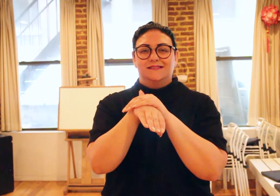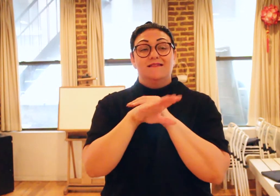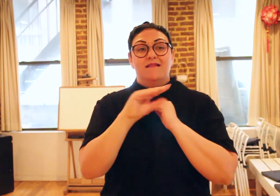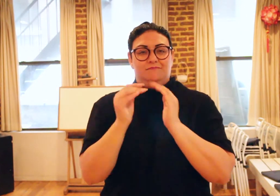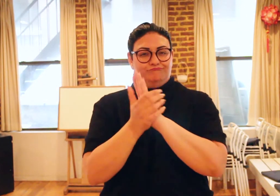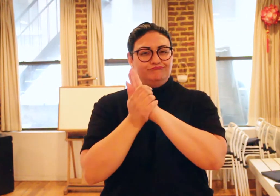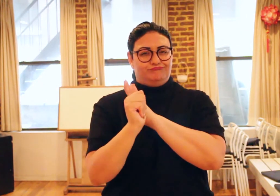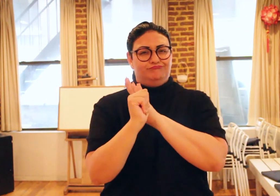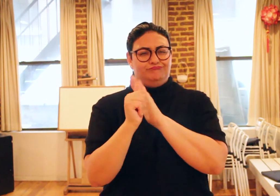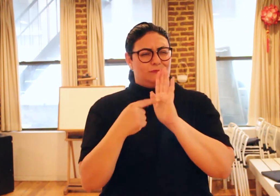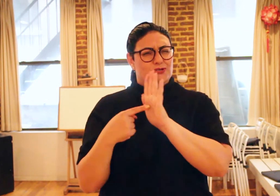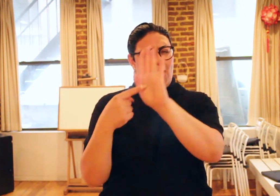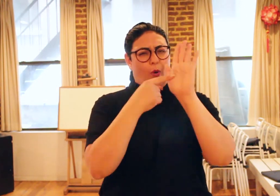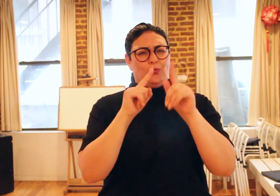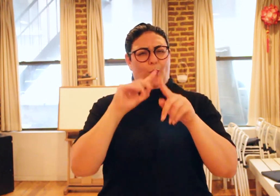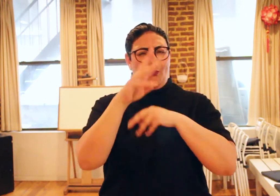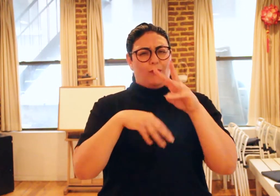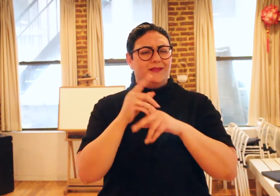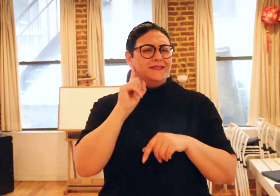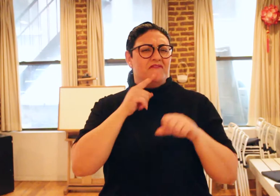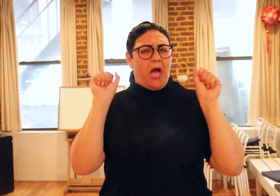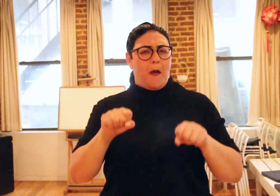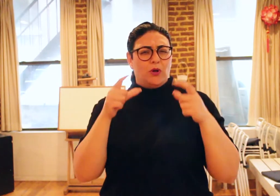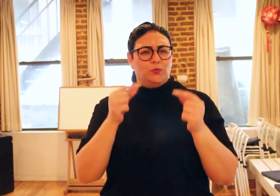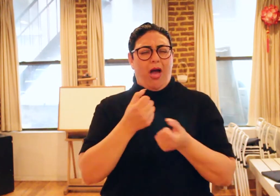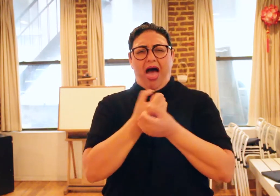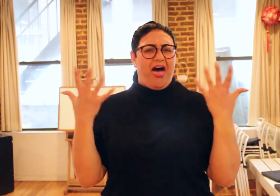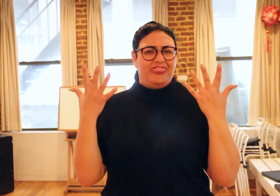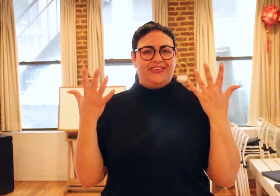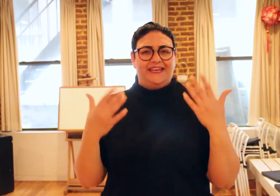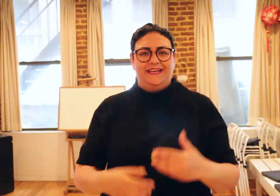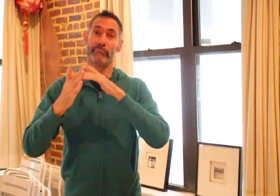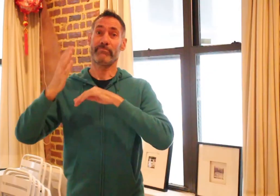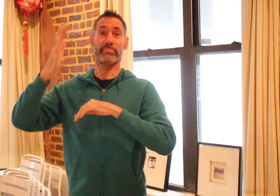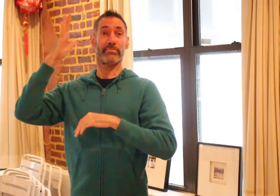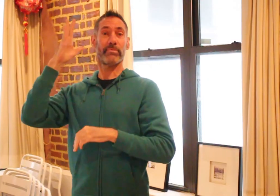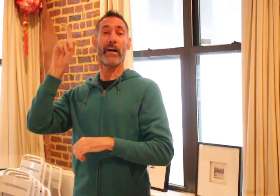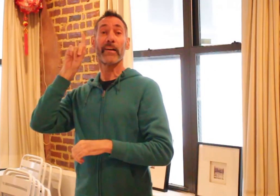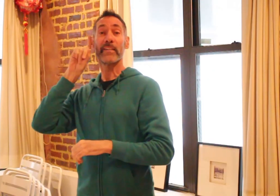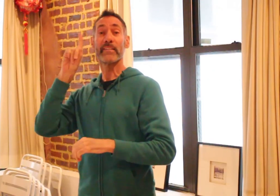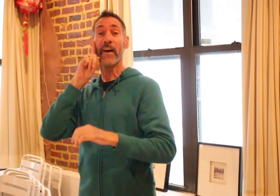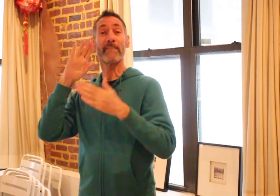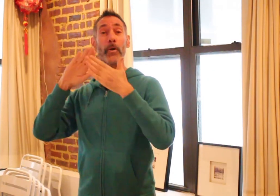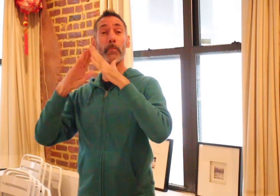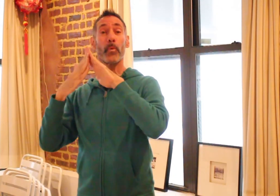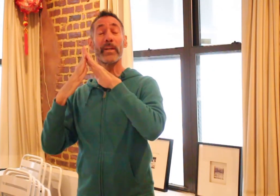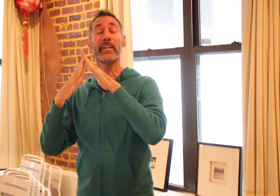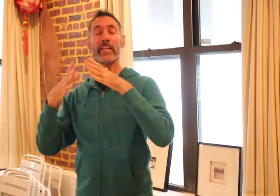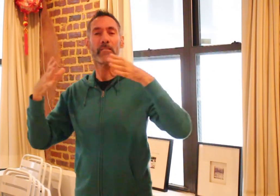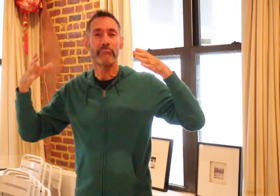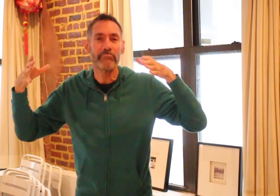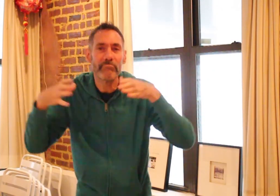Talent shows the world Deaf people can do anything! Before, the Deaf community would come together often